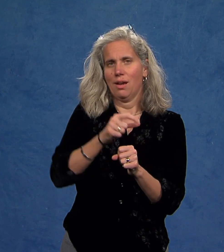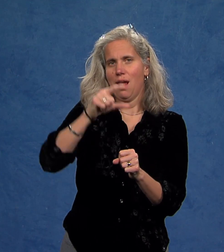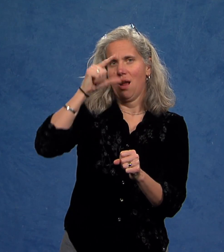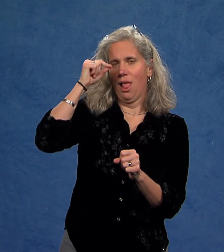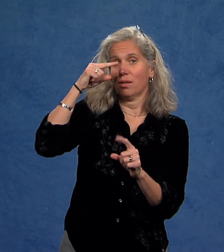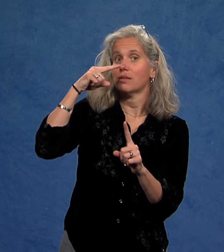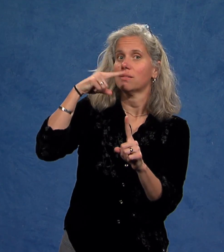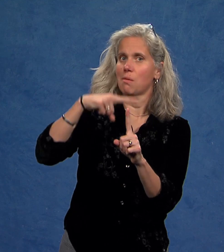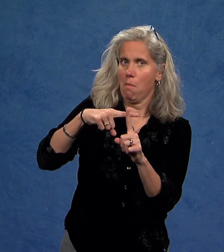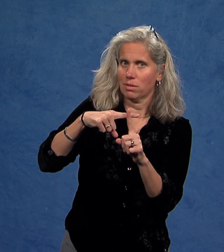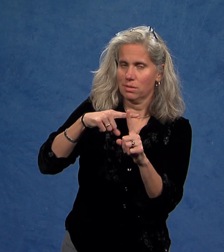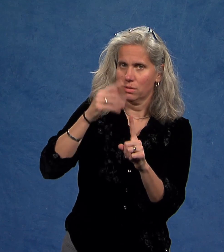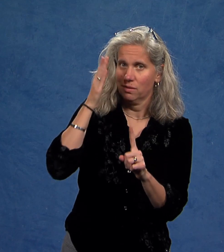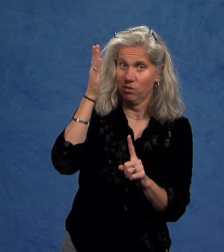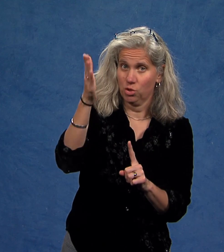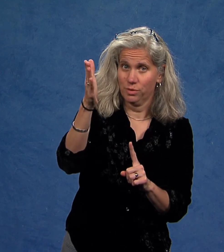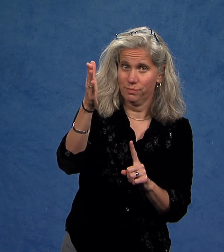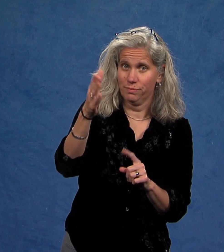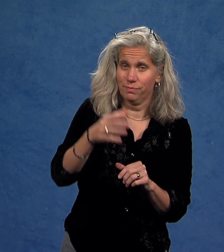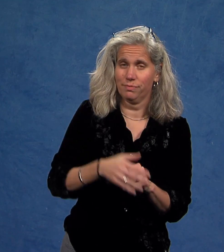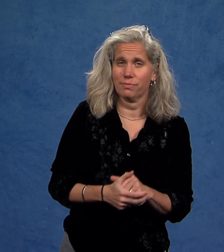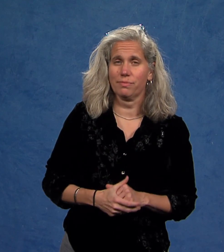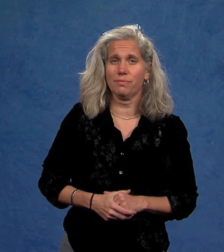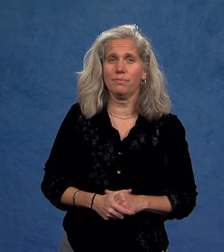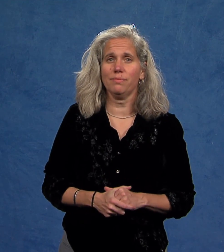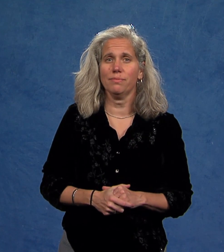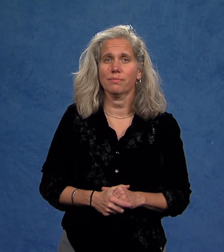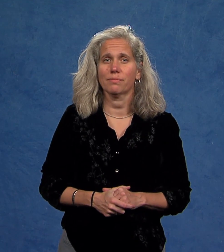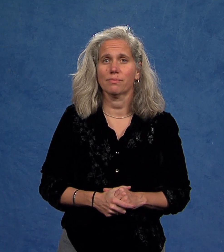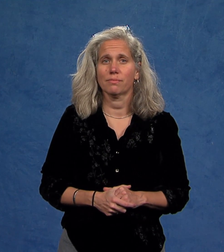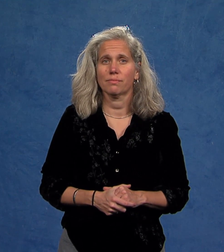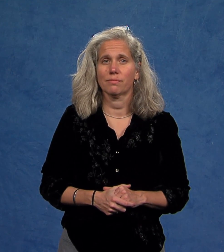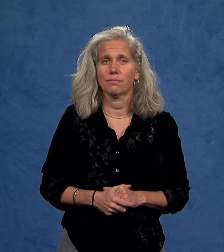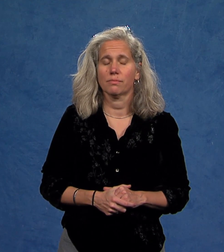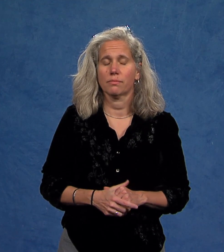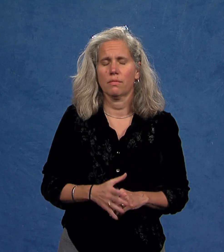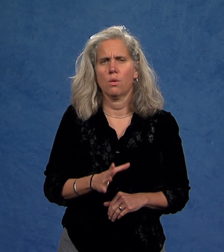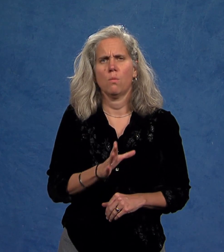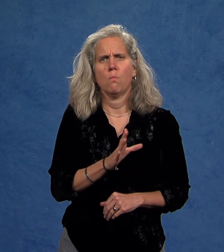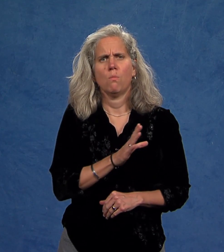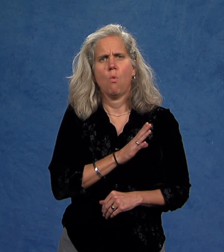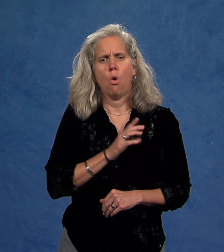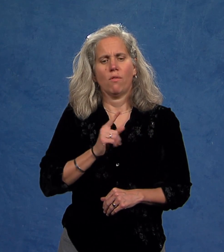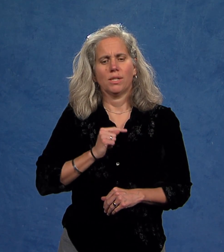a better future for Gallaudet University.